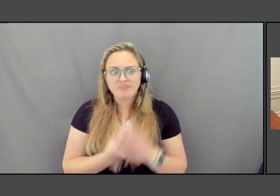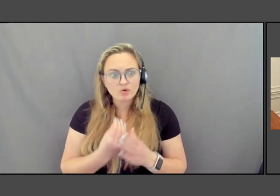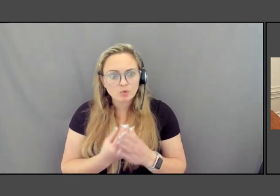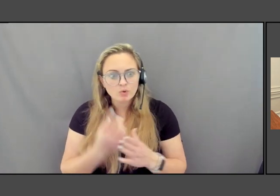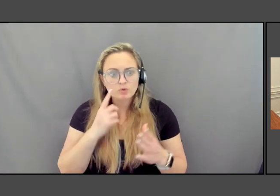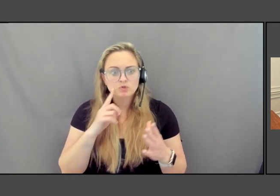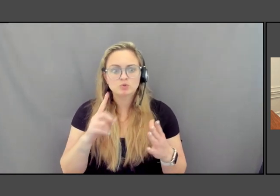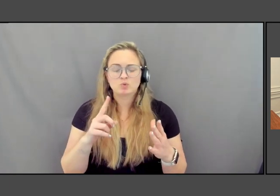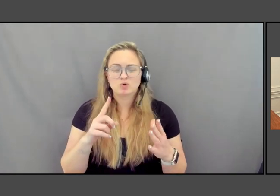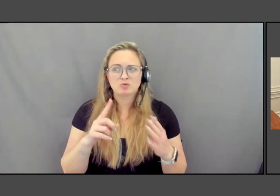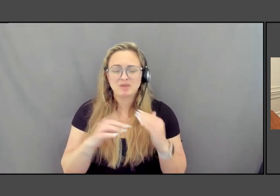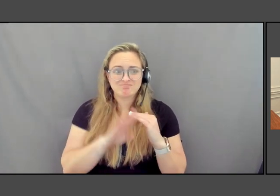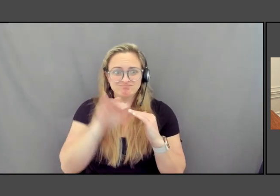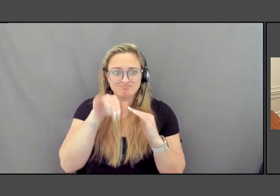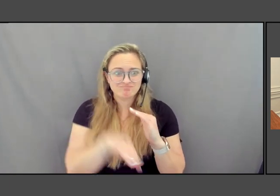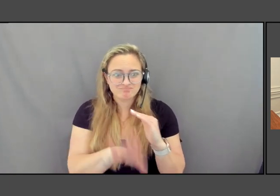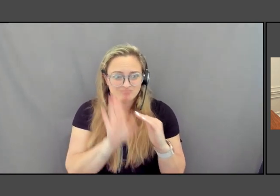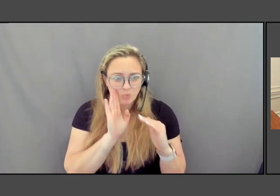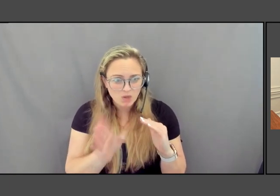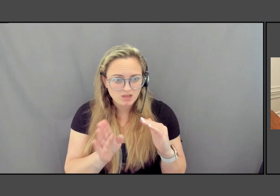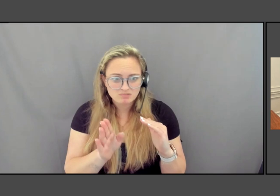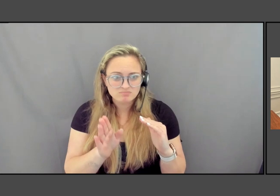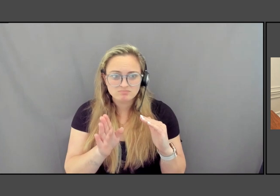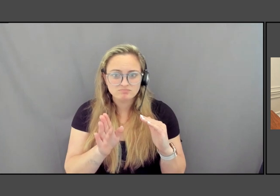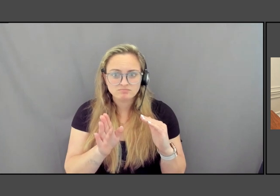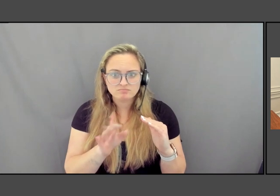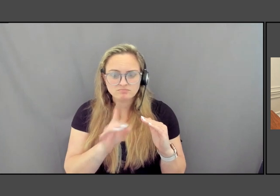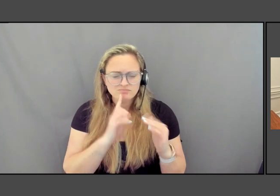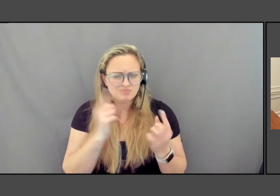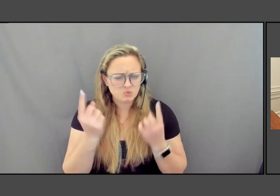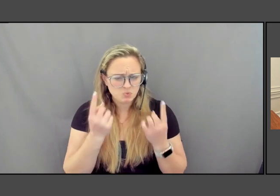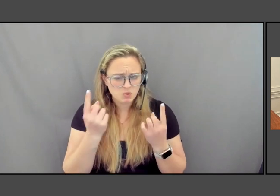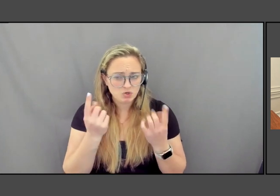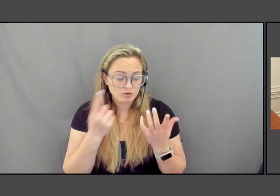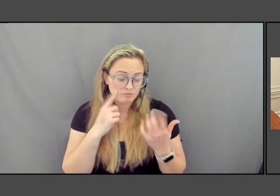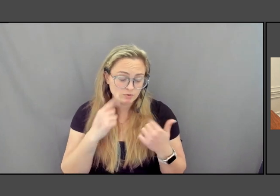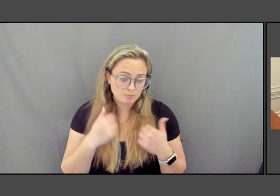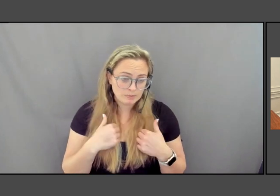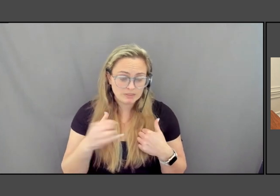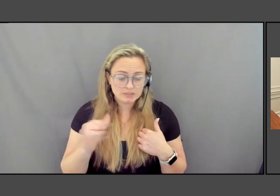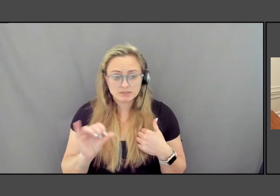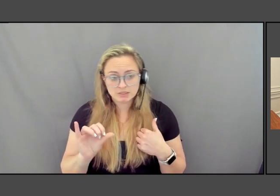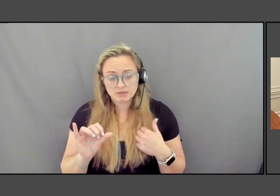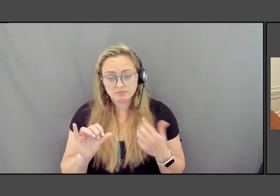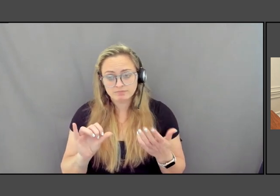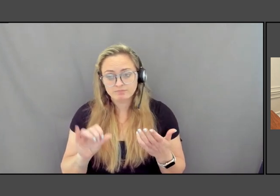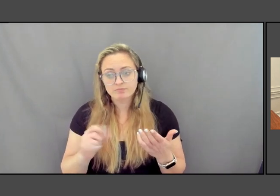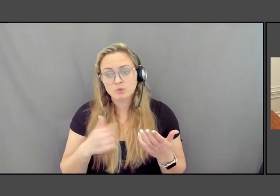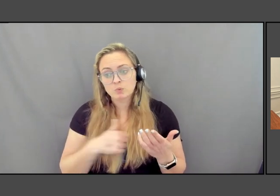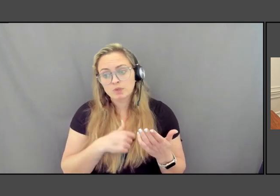And I really wonder. So for me, it's like these we have to give people things